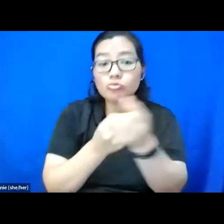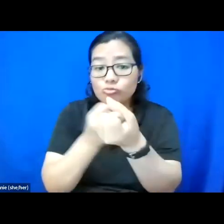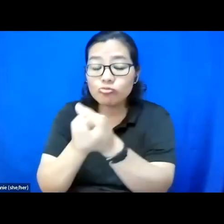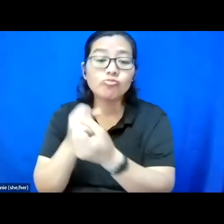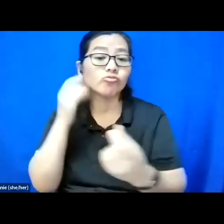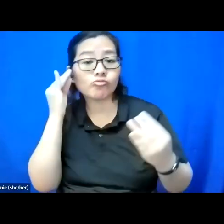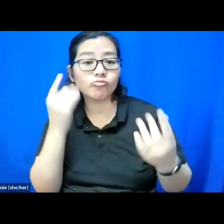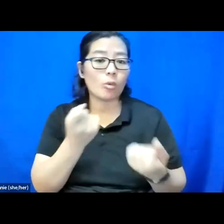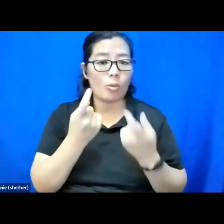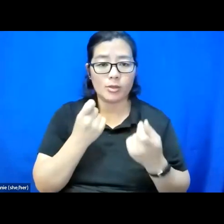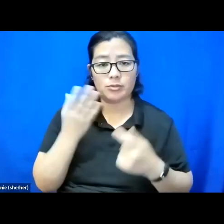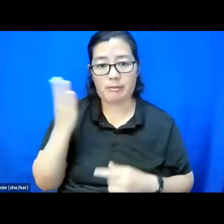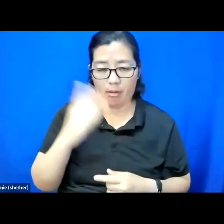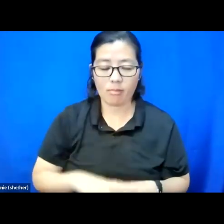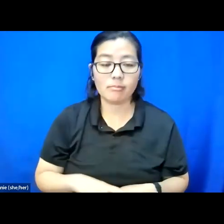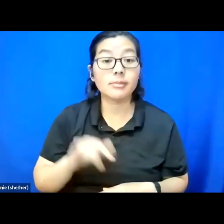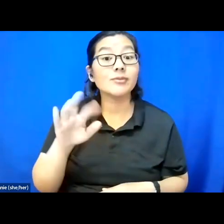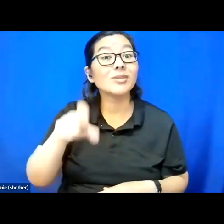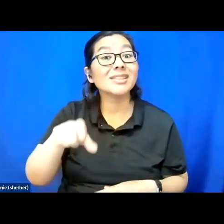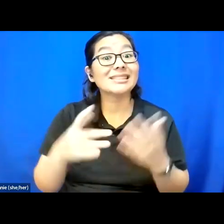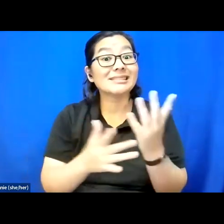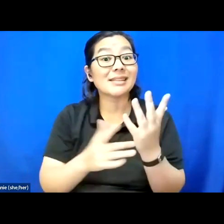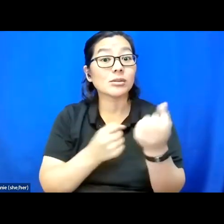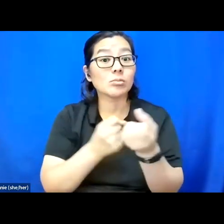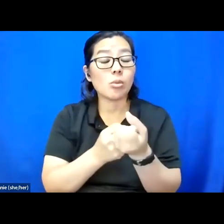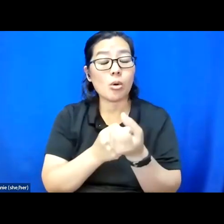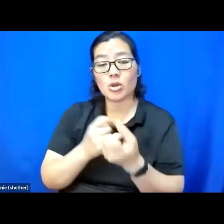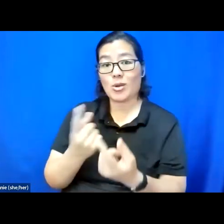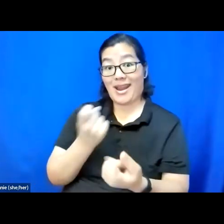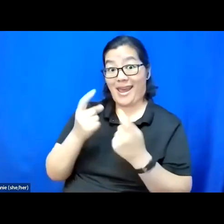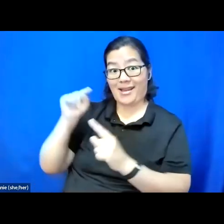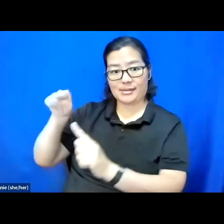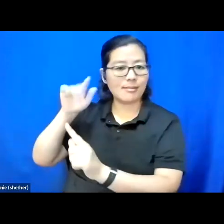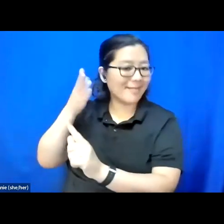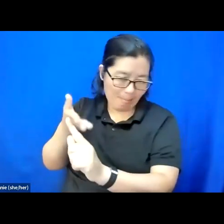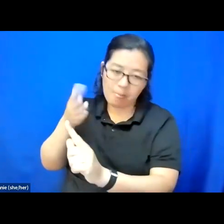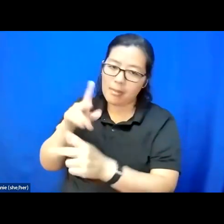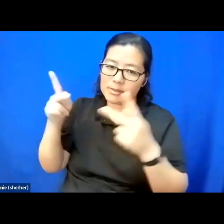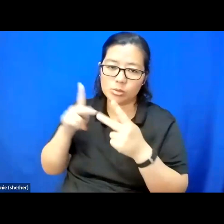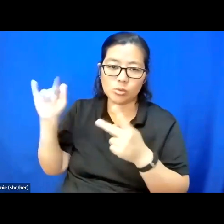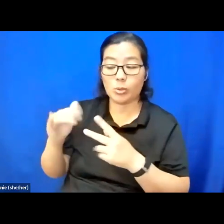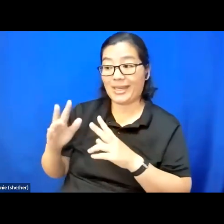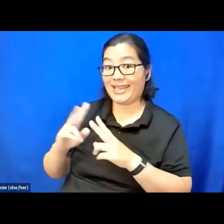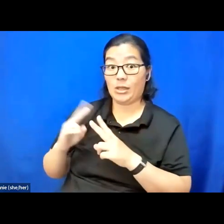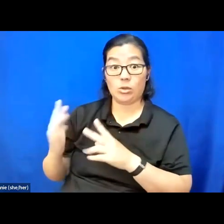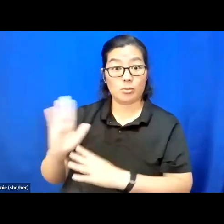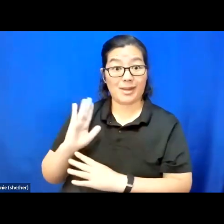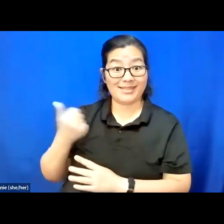If you need tech support, you can ask your questions there as well, and either myself or my colleague Shaina will assist you.